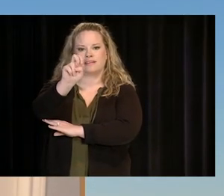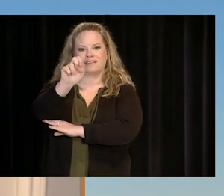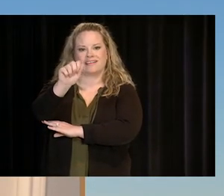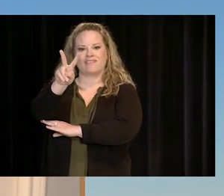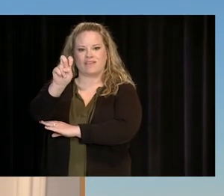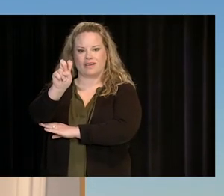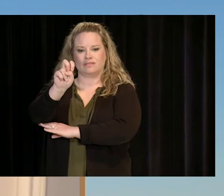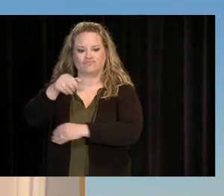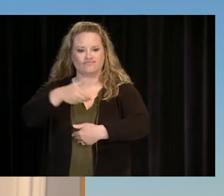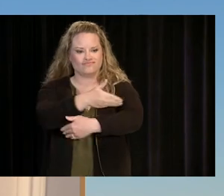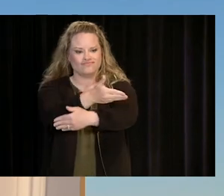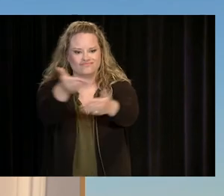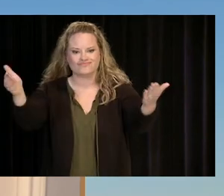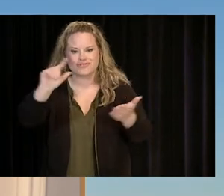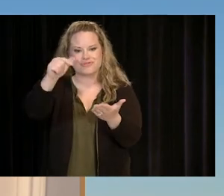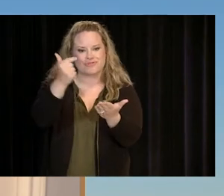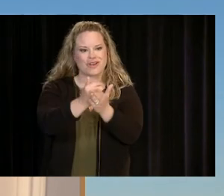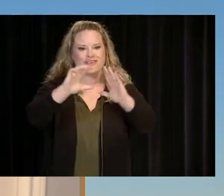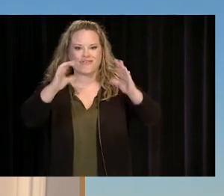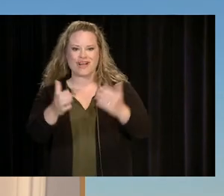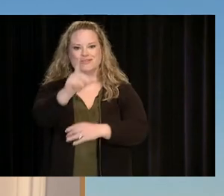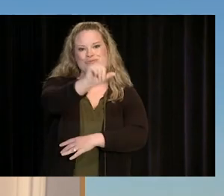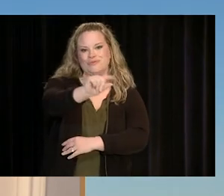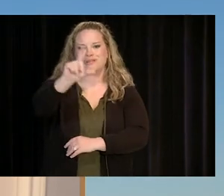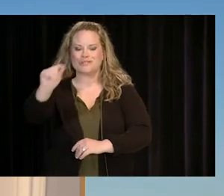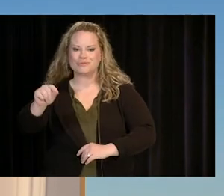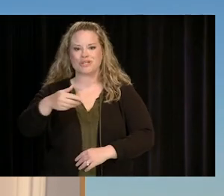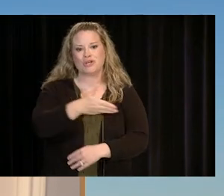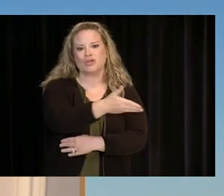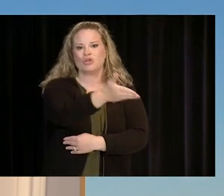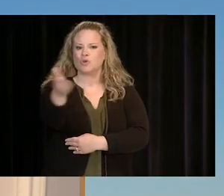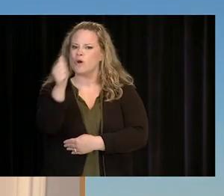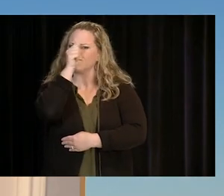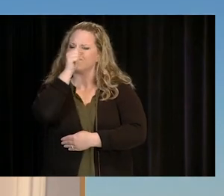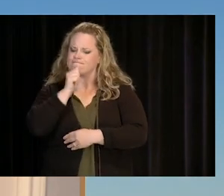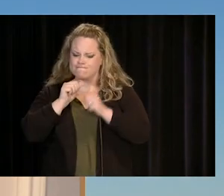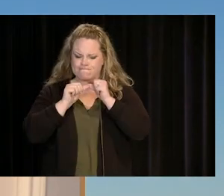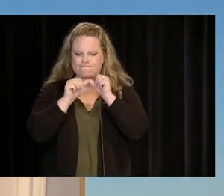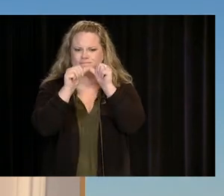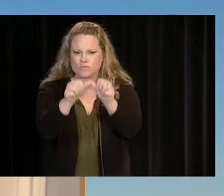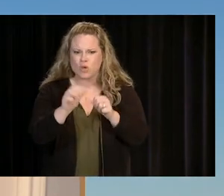TO THE GRADUATING CLASS OF 2020, YOU ARE RESILIENT AND WILL CARRY